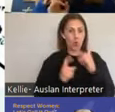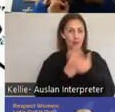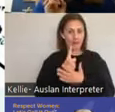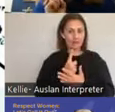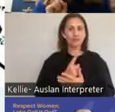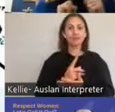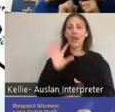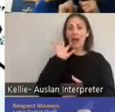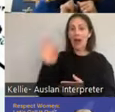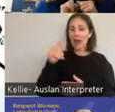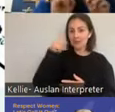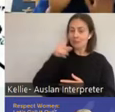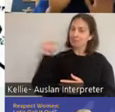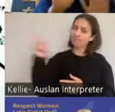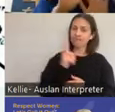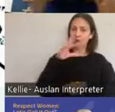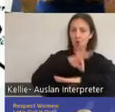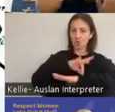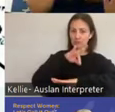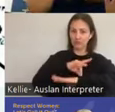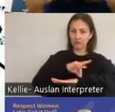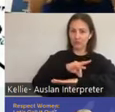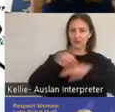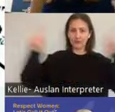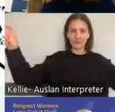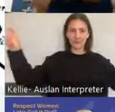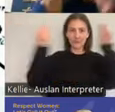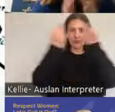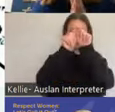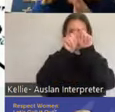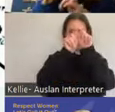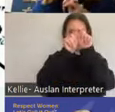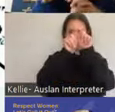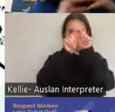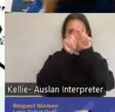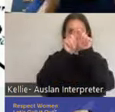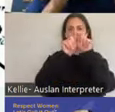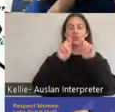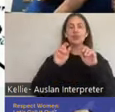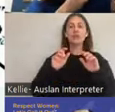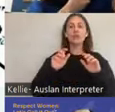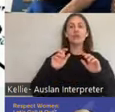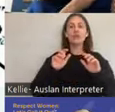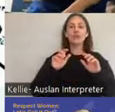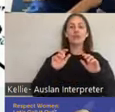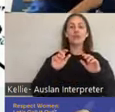hospital behind closed doors that they could see through and they hooked them up to lots